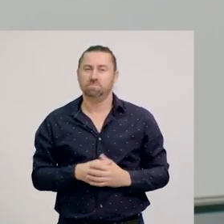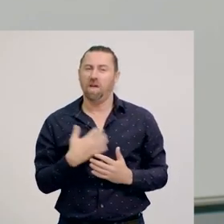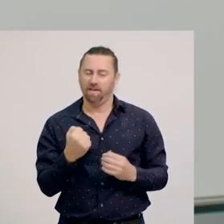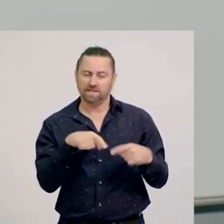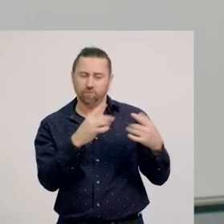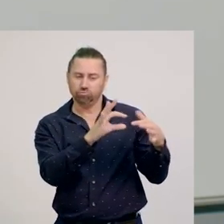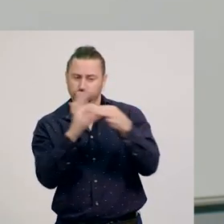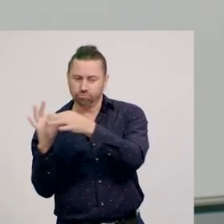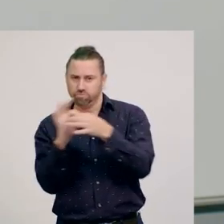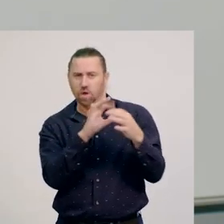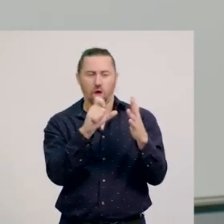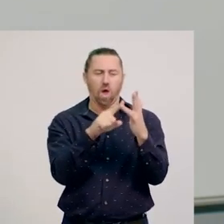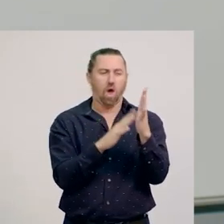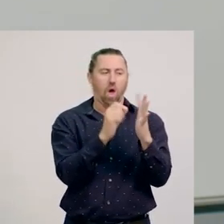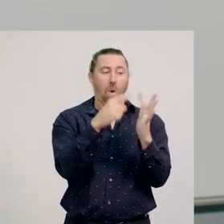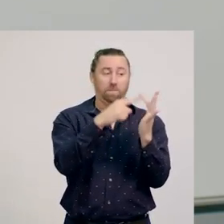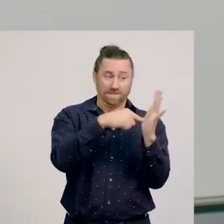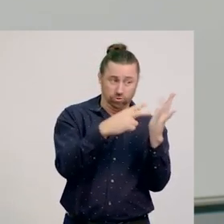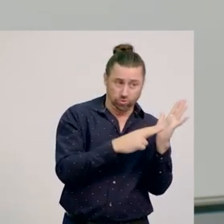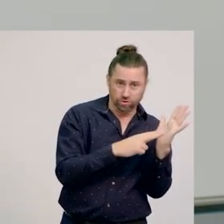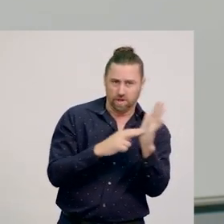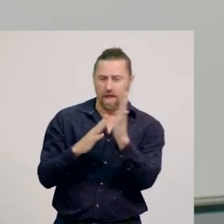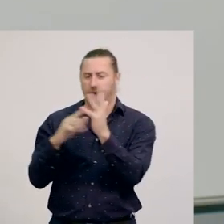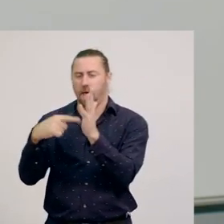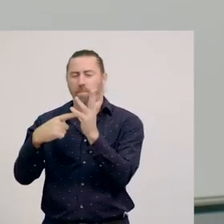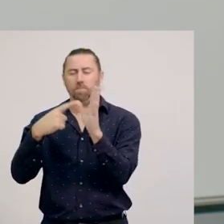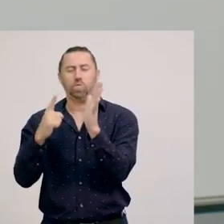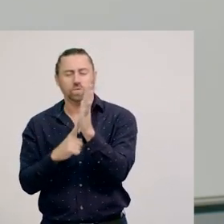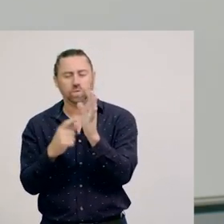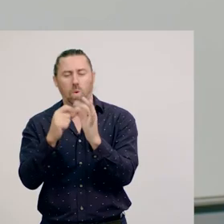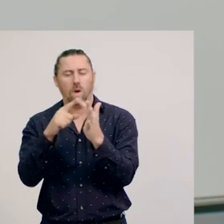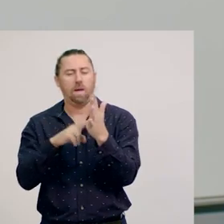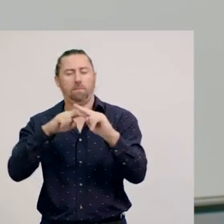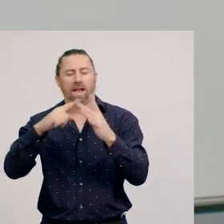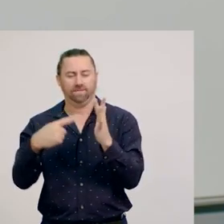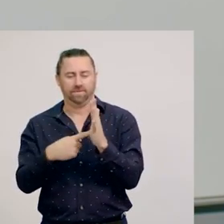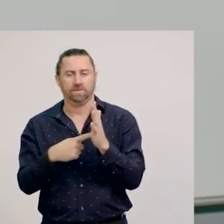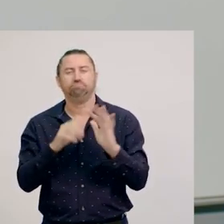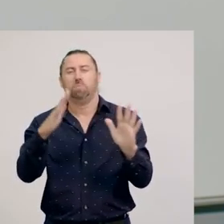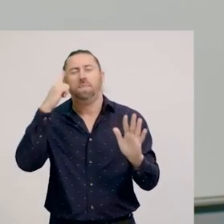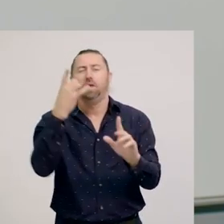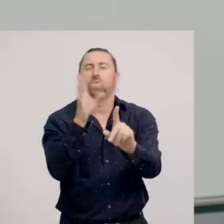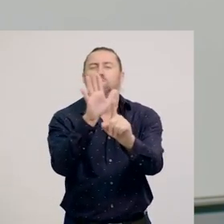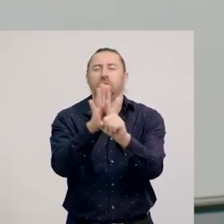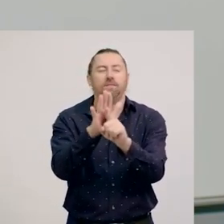Competition, and mutual benefit. When we compete in swimming, spelling, or cooking contests,